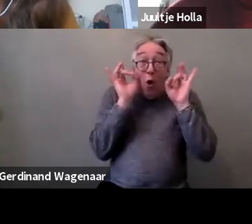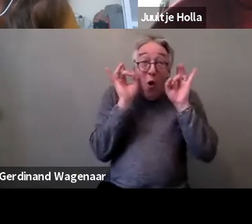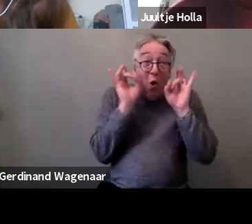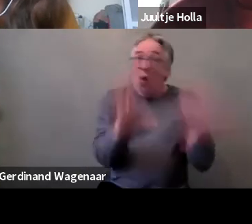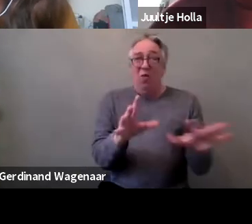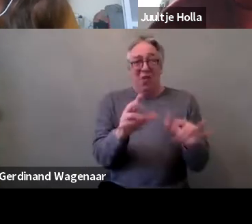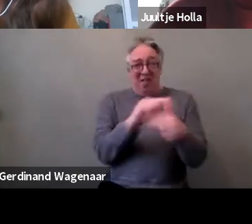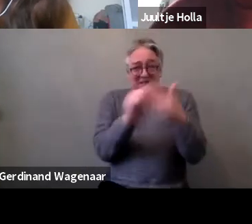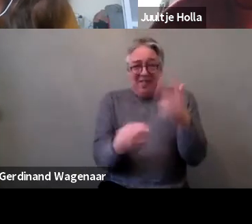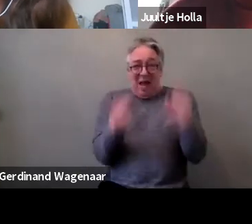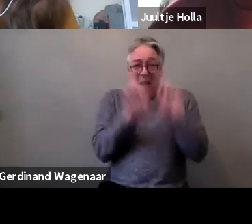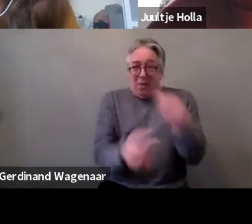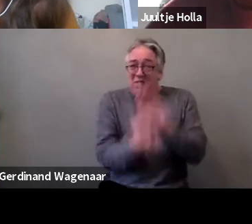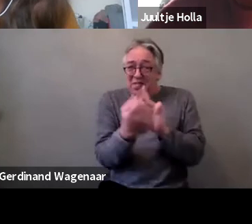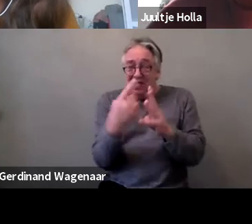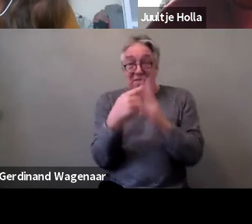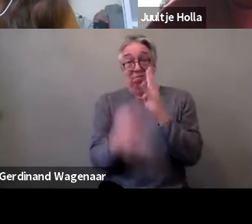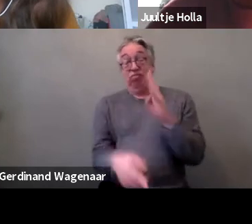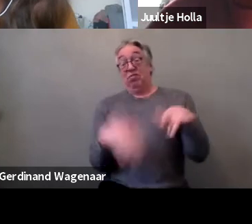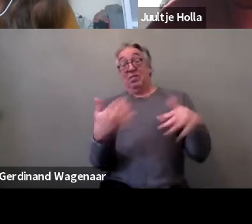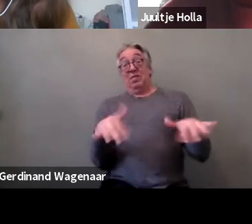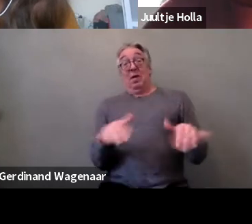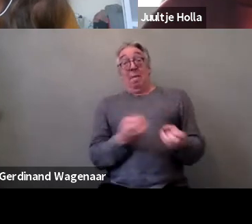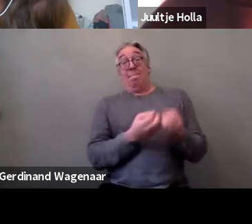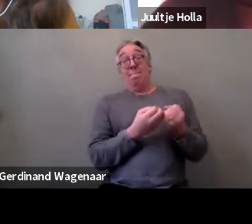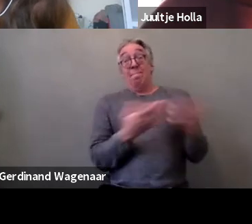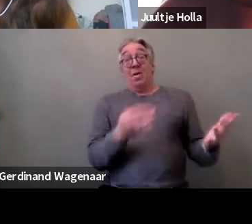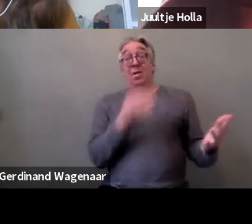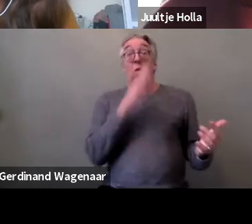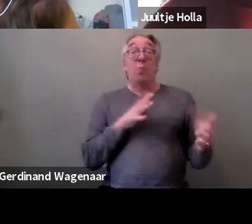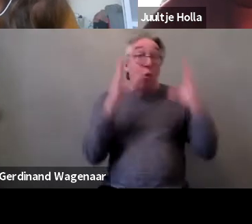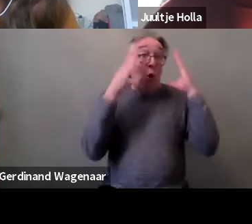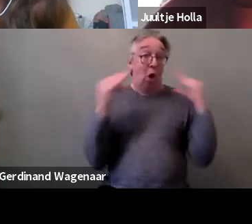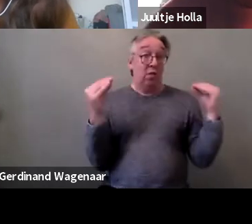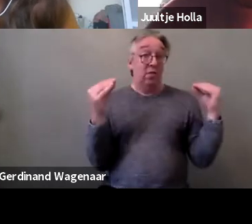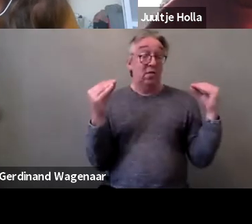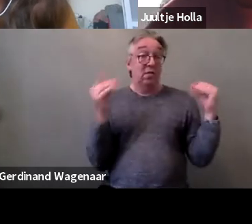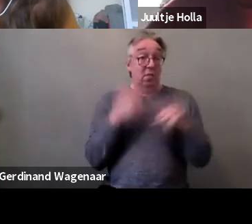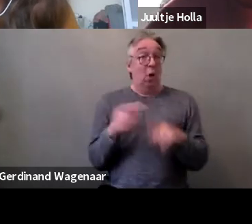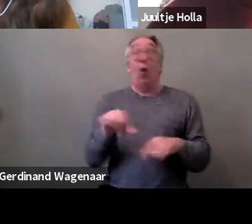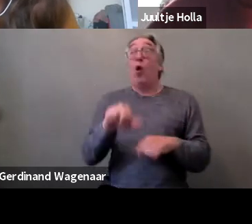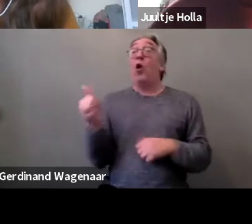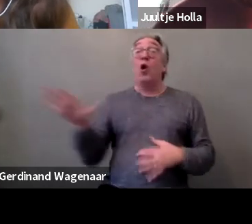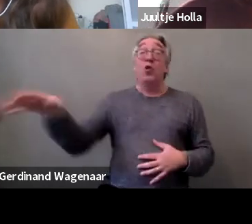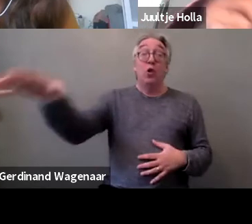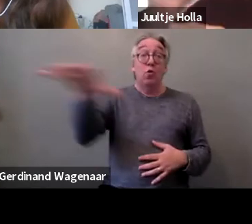I think there was a lot of women in the Netherlands and a lot of other countries as well being labelled